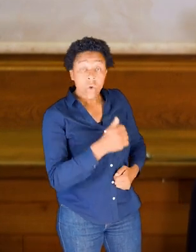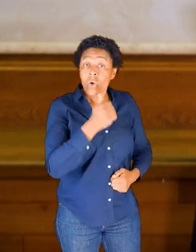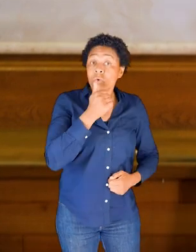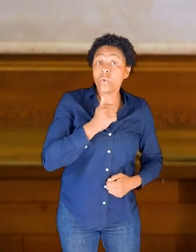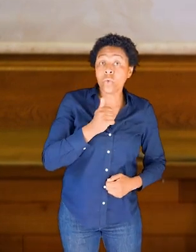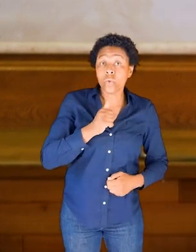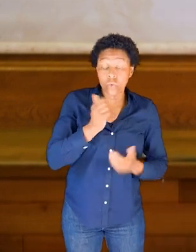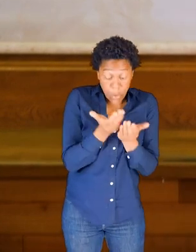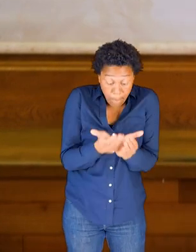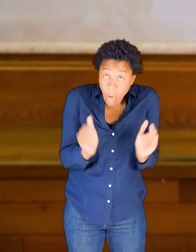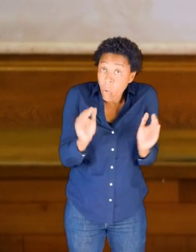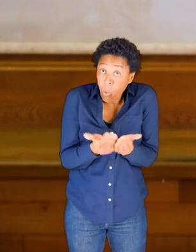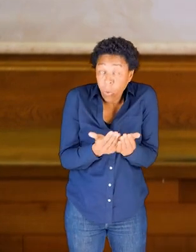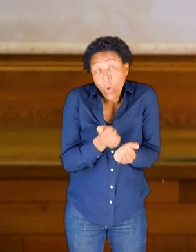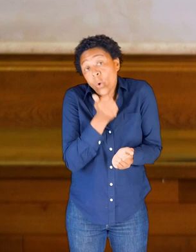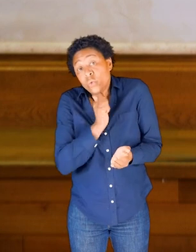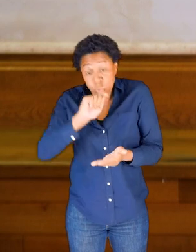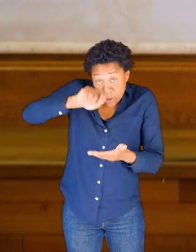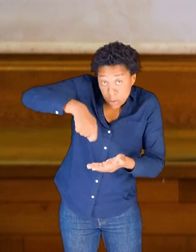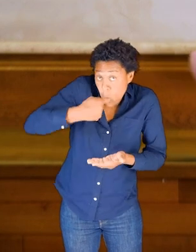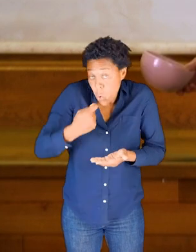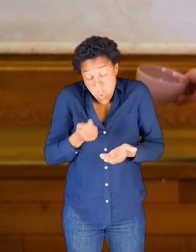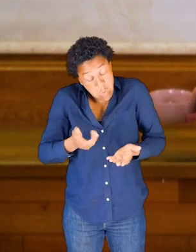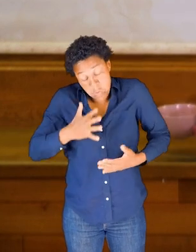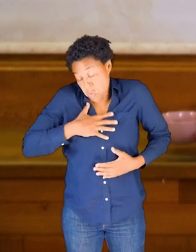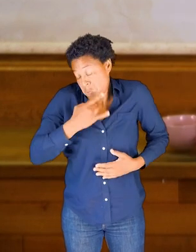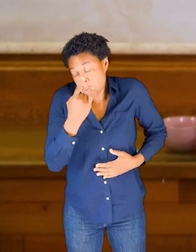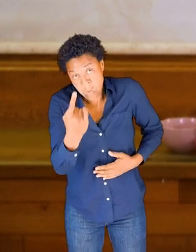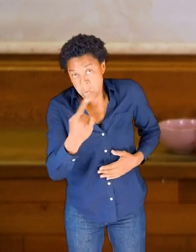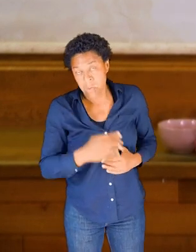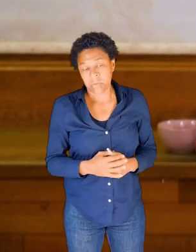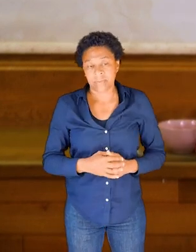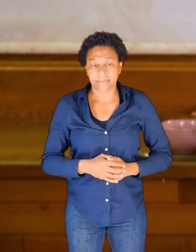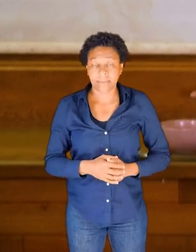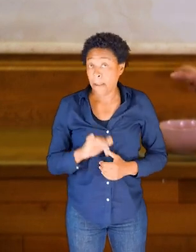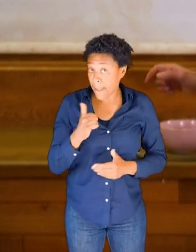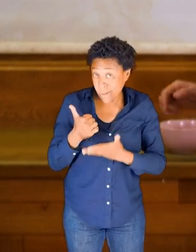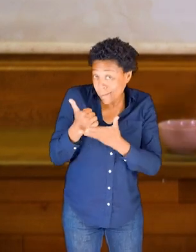wherever you need, if you--if it's helpful to use it as a reminder.